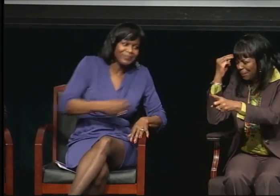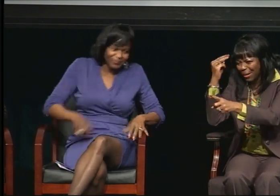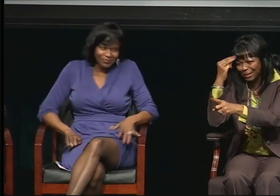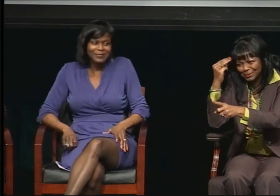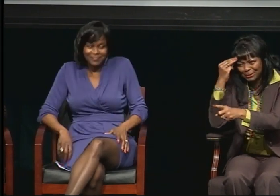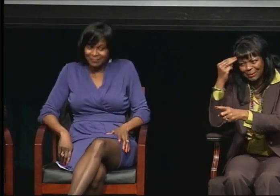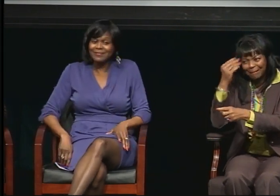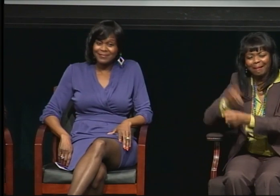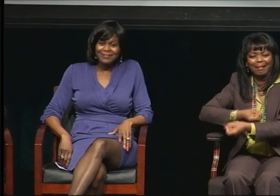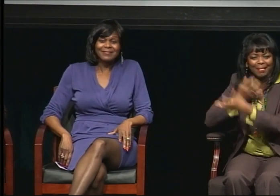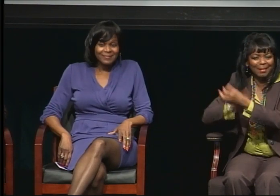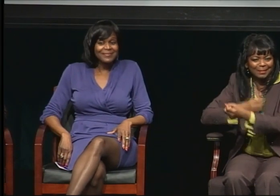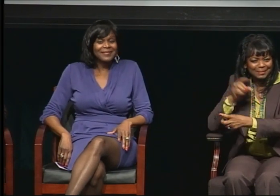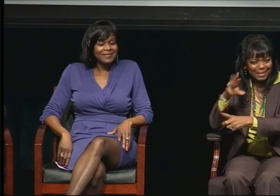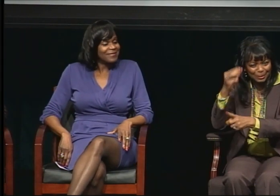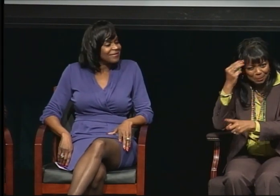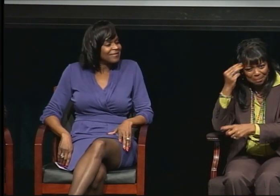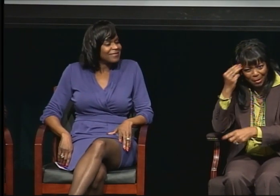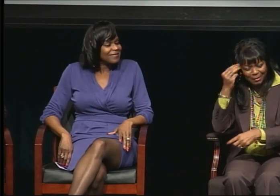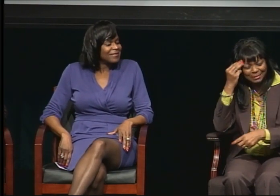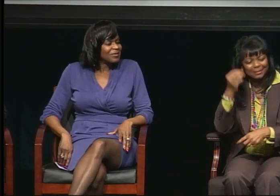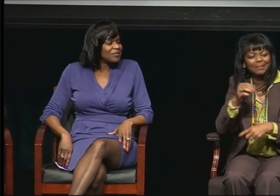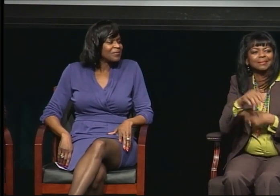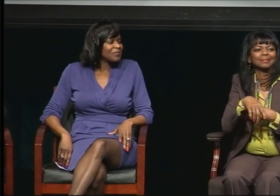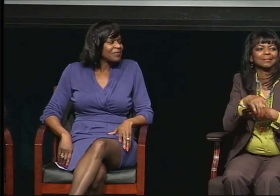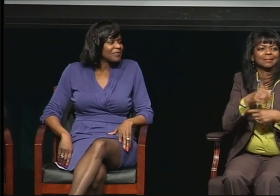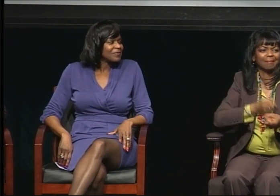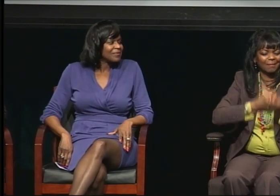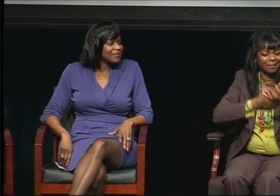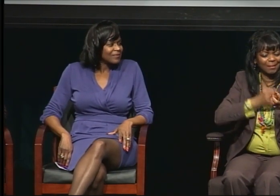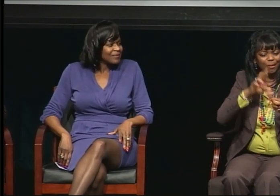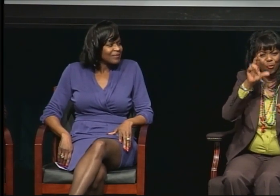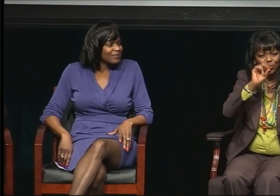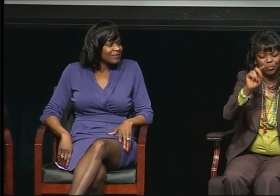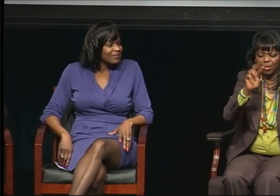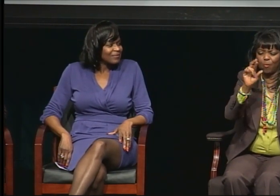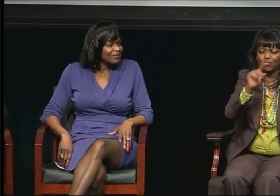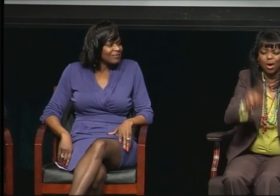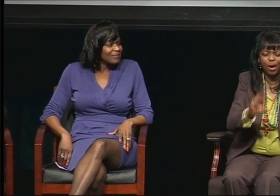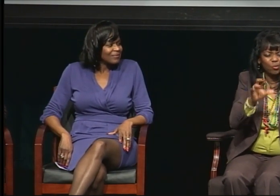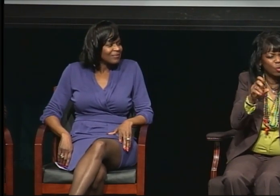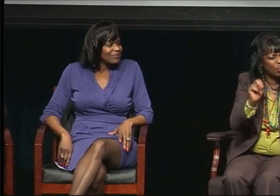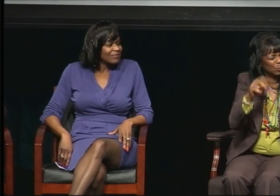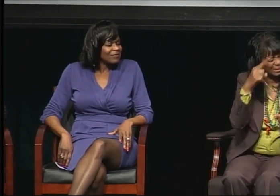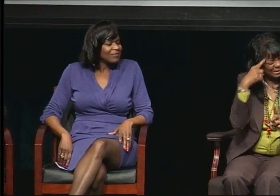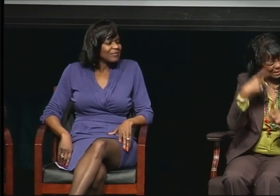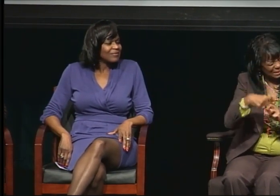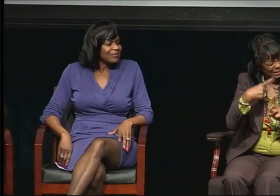I was able to vent to Dr. Marshall and also Dr. Rosen also helped me to stay positive, too. So those were my main role models.